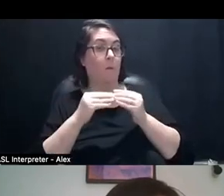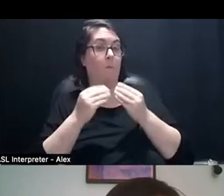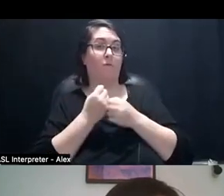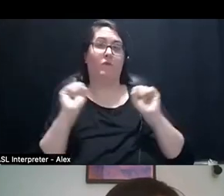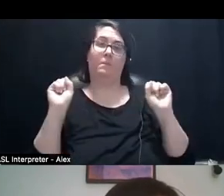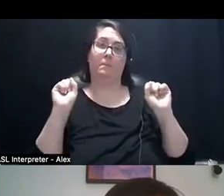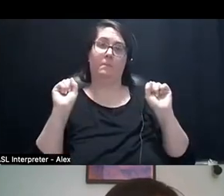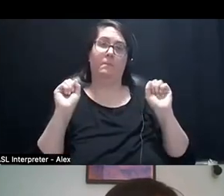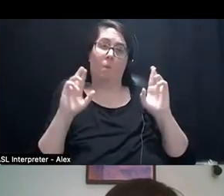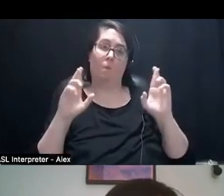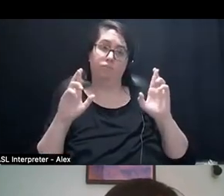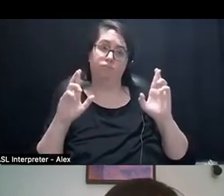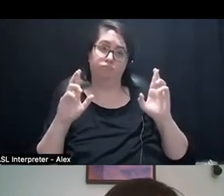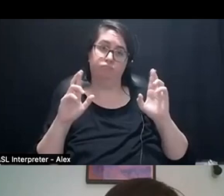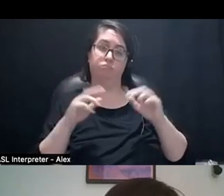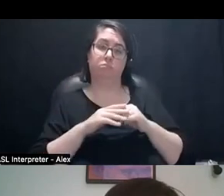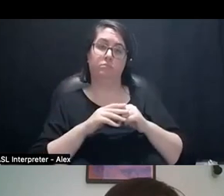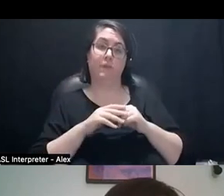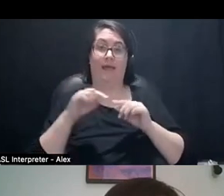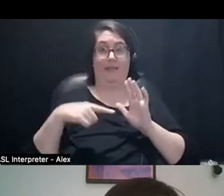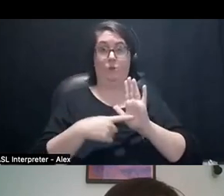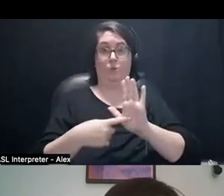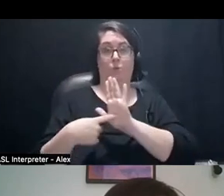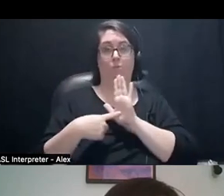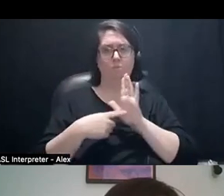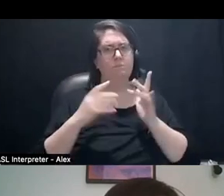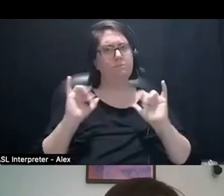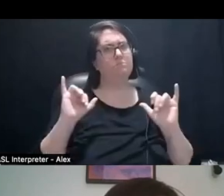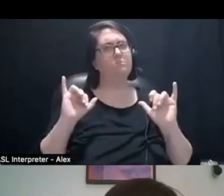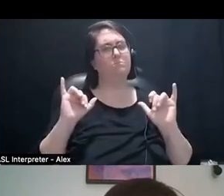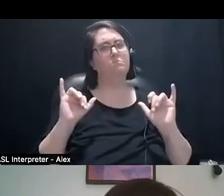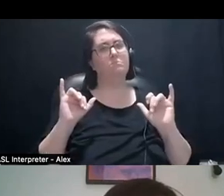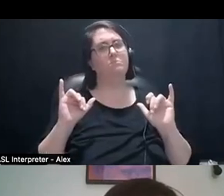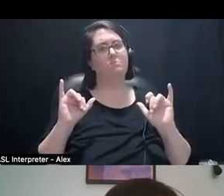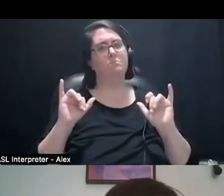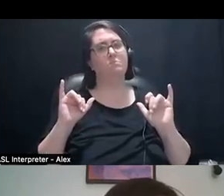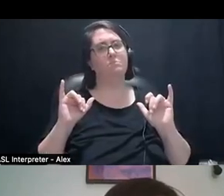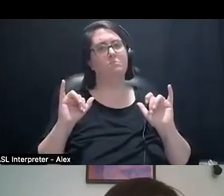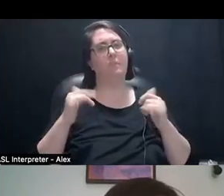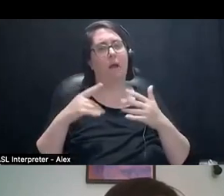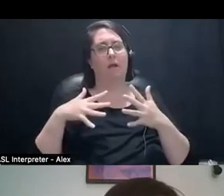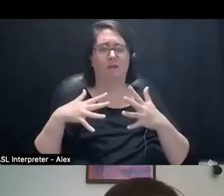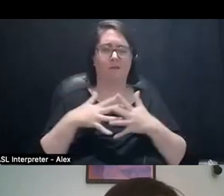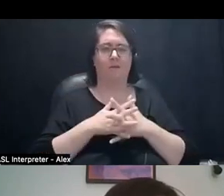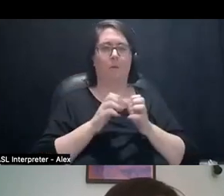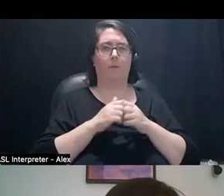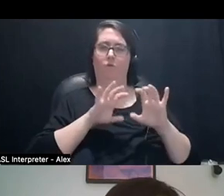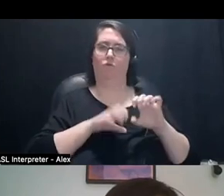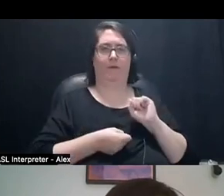And this show is very much still that. But it's deeply grounded in the grief of the pandemic of the